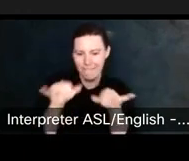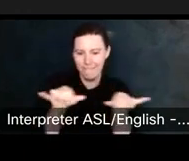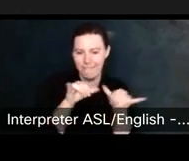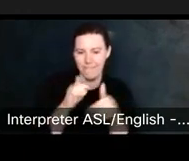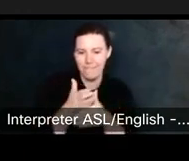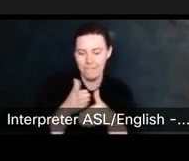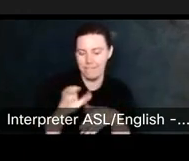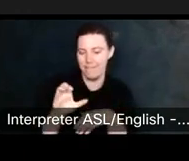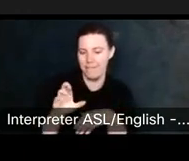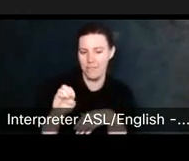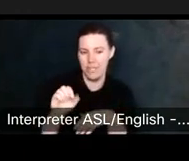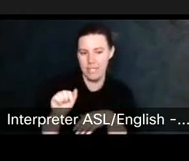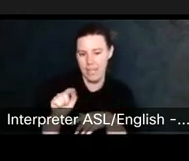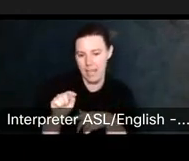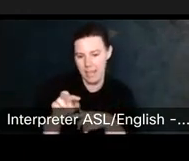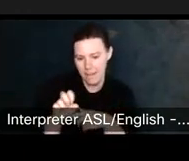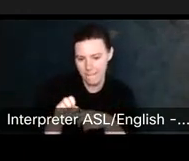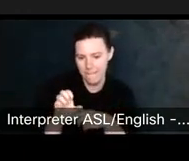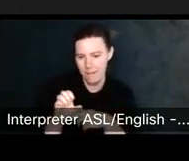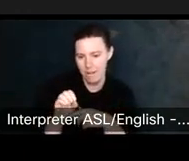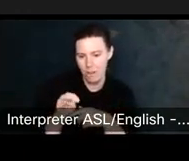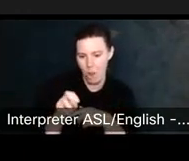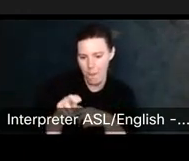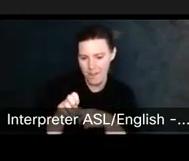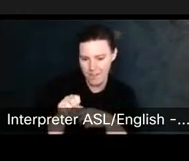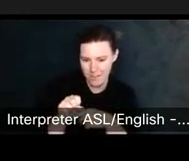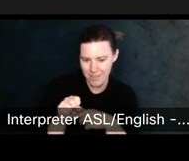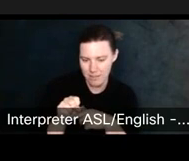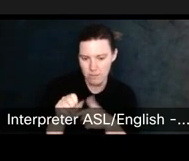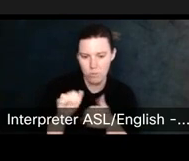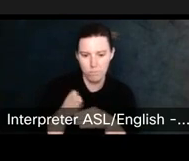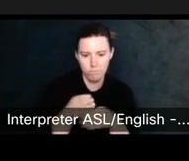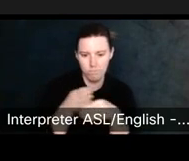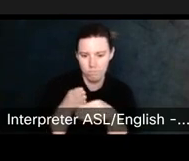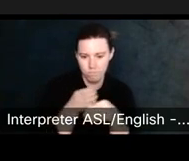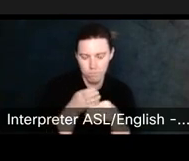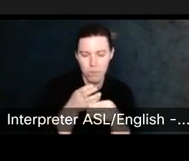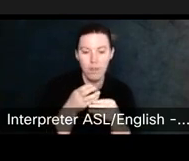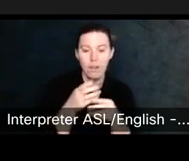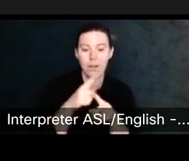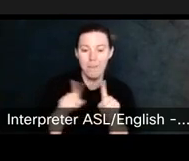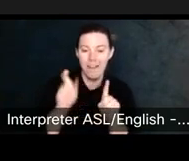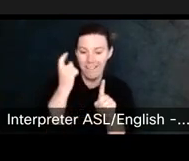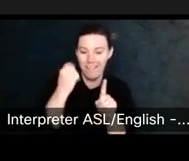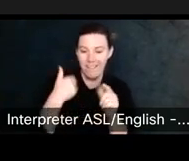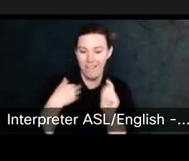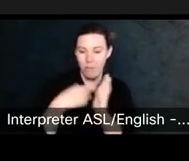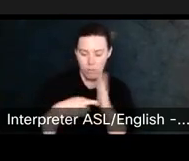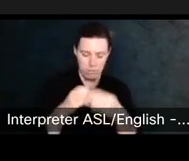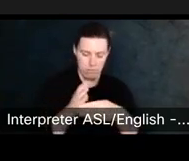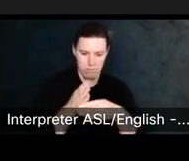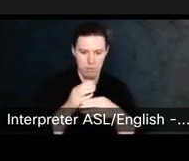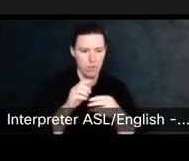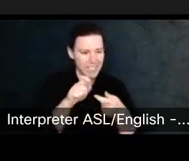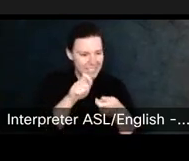Symbol denotes, the level of rights that you can use, let's say a photo online for. Right?